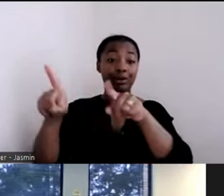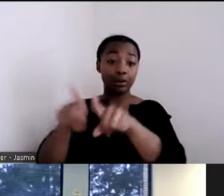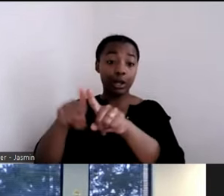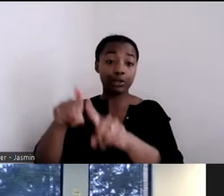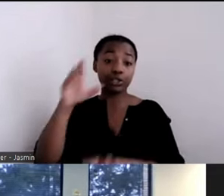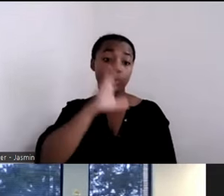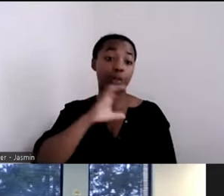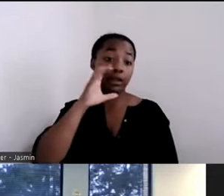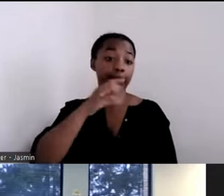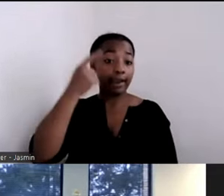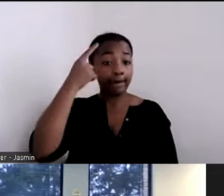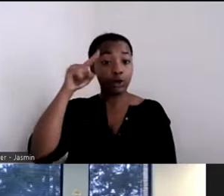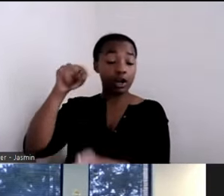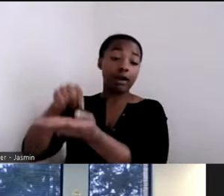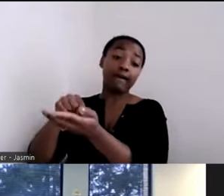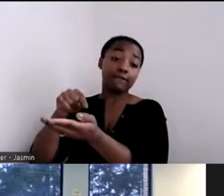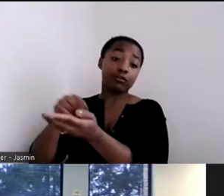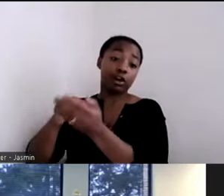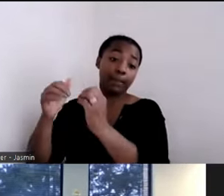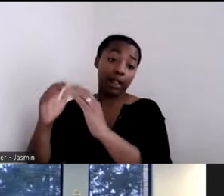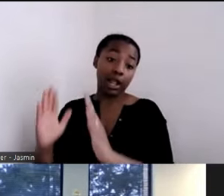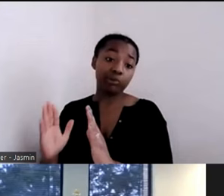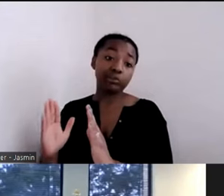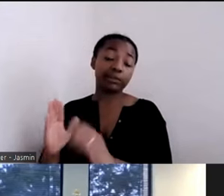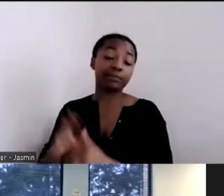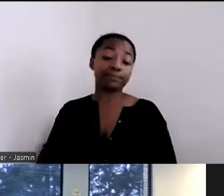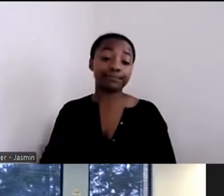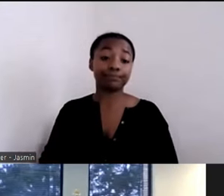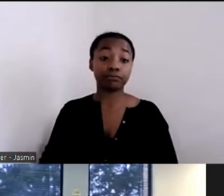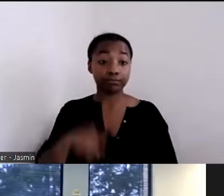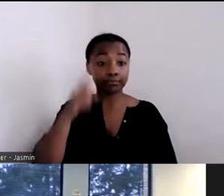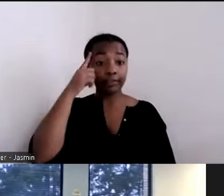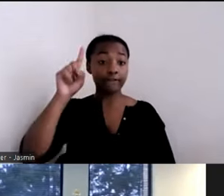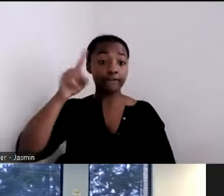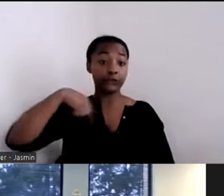affordable housing and so for us, several years ago it became apparent to us that